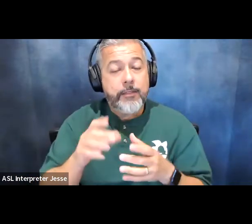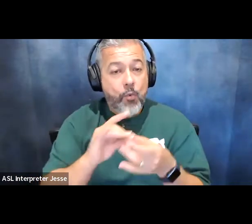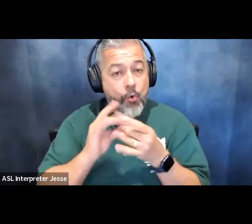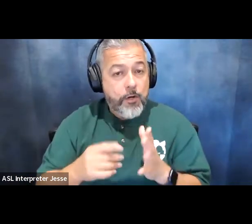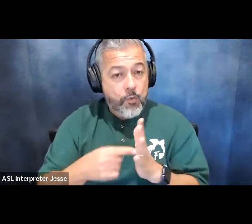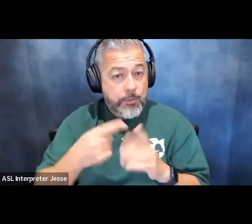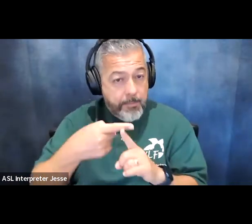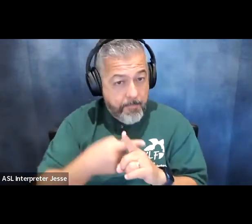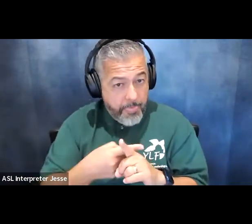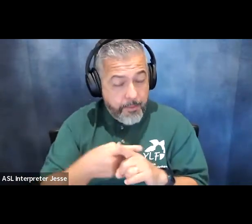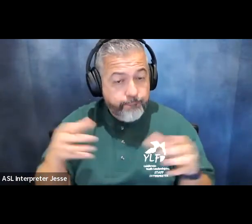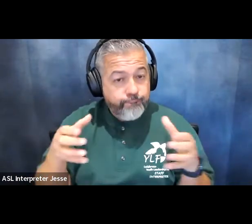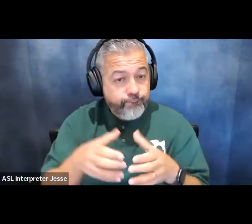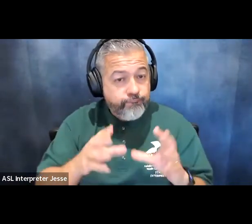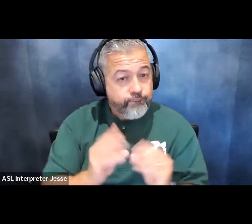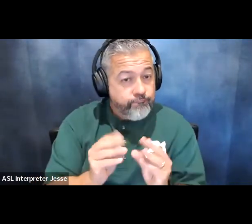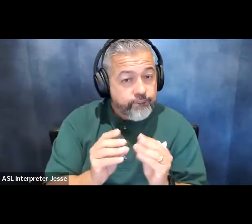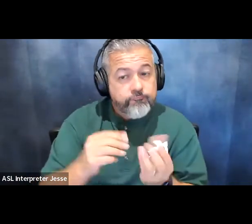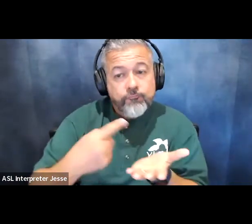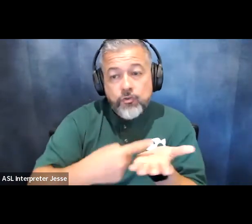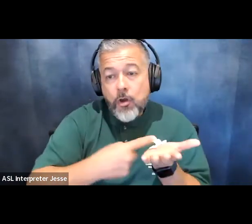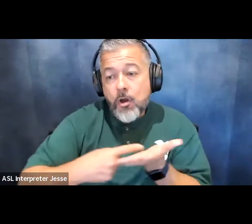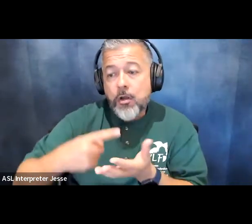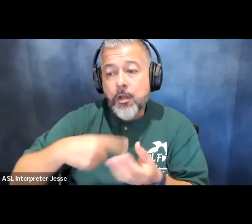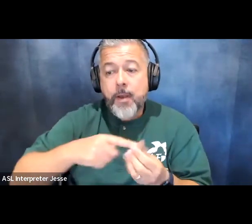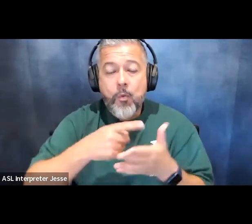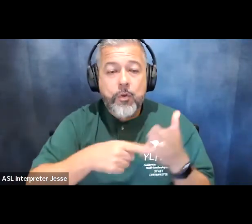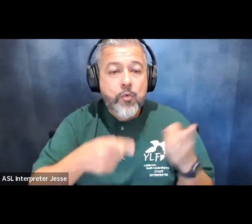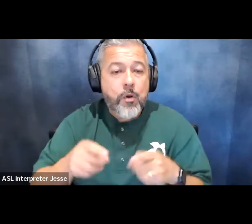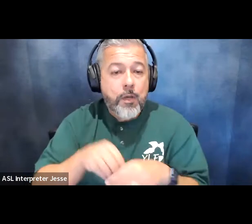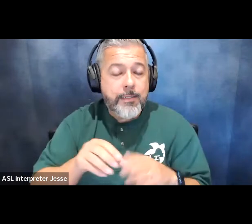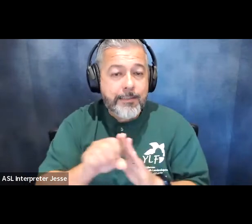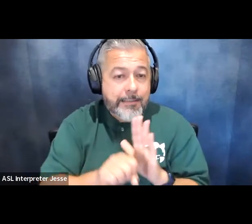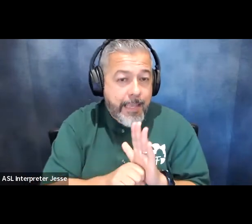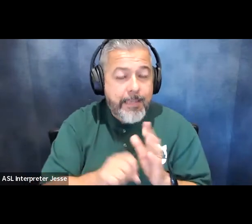to kind of talk about you know things that are going in our states share ideas with each other